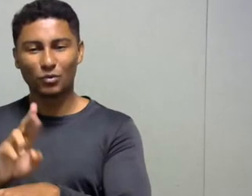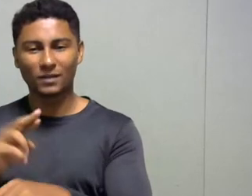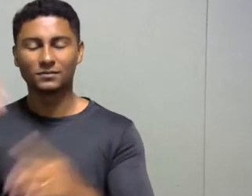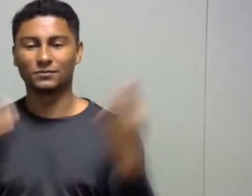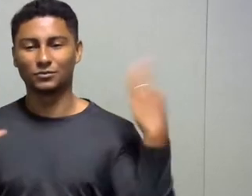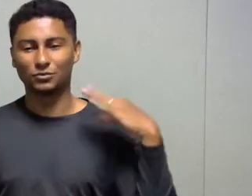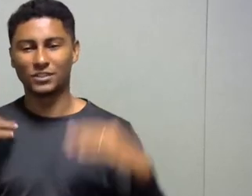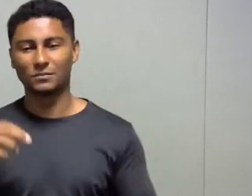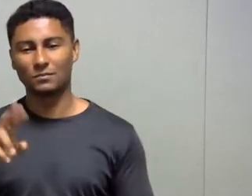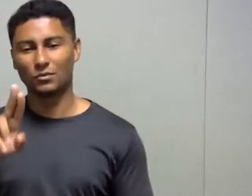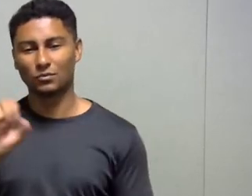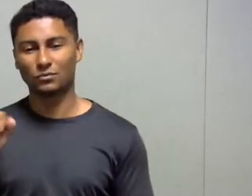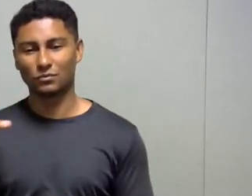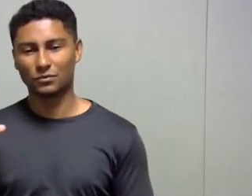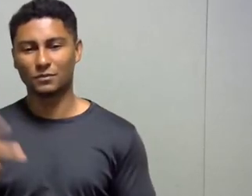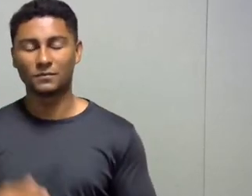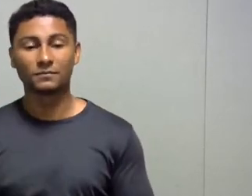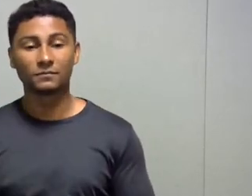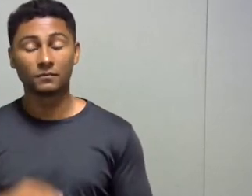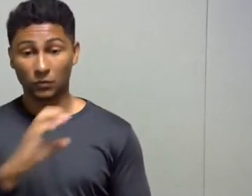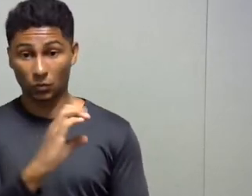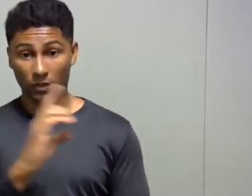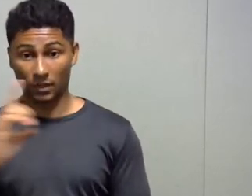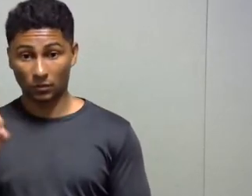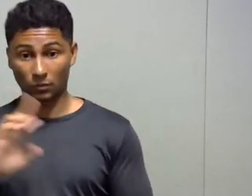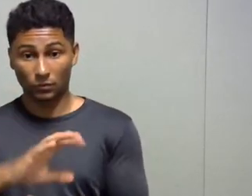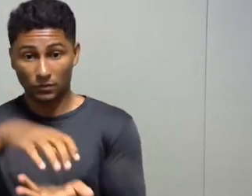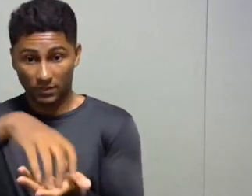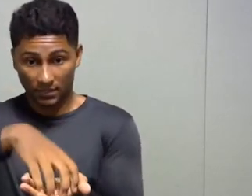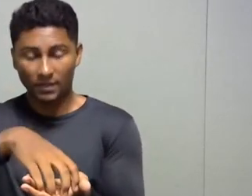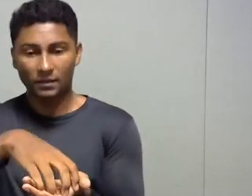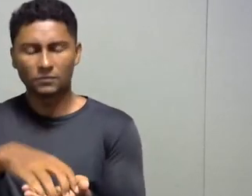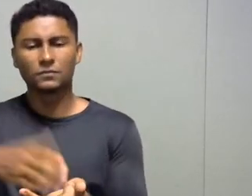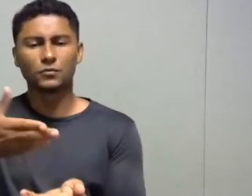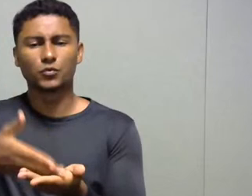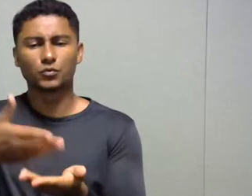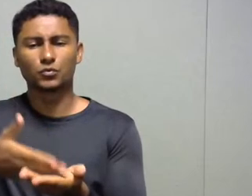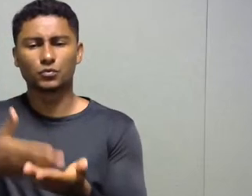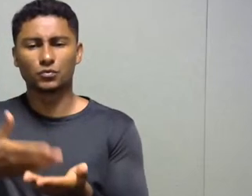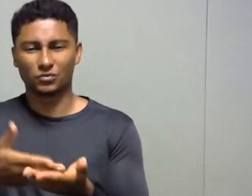supervisor of the Center of Excellence for Leisure Studies of USP,